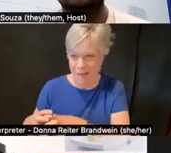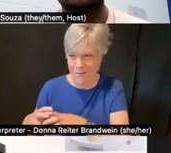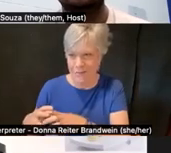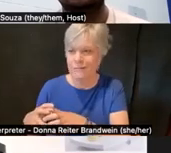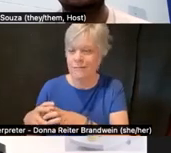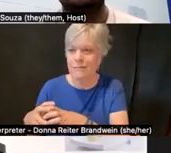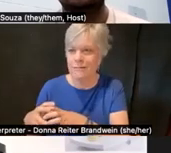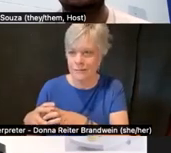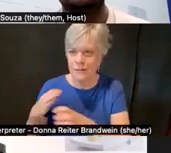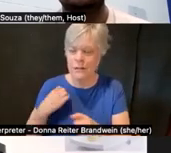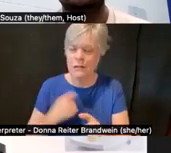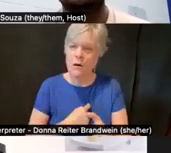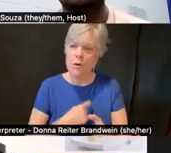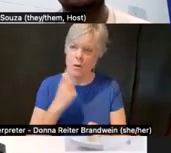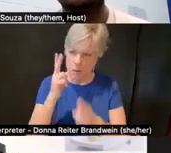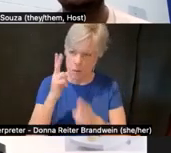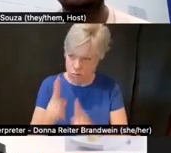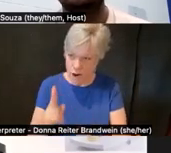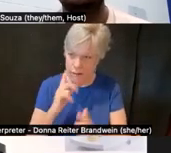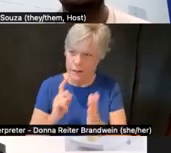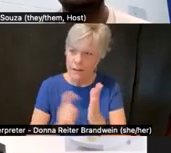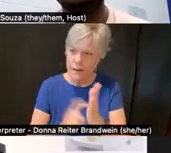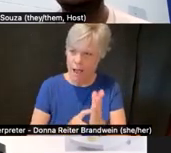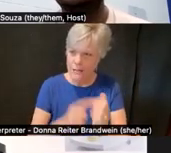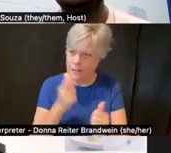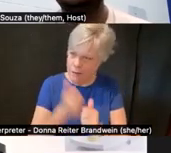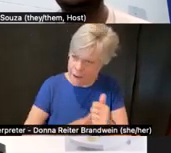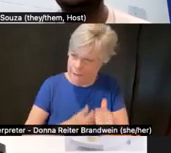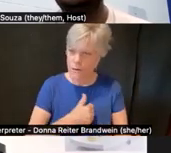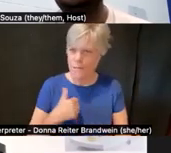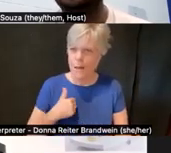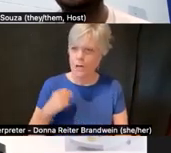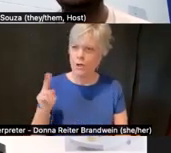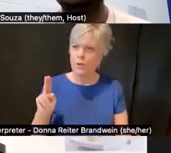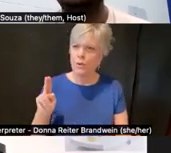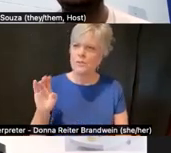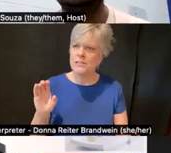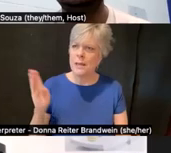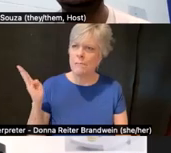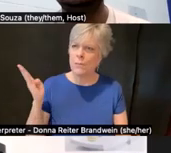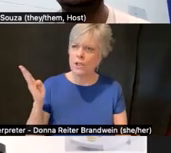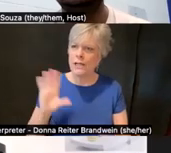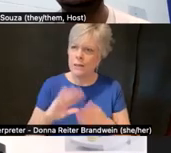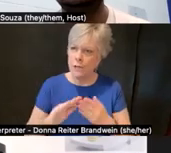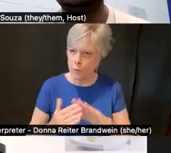We recognize that every member of the UC Berkeley community has